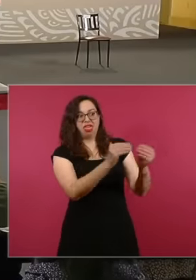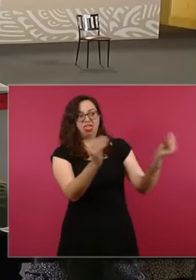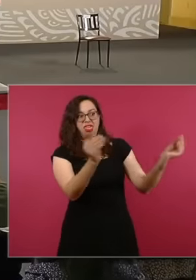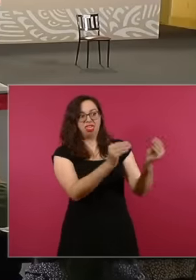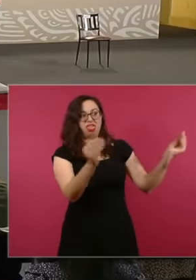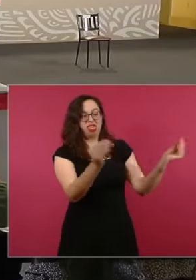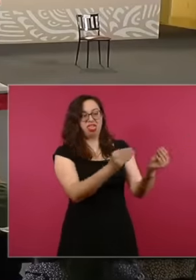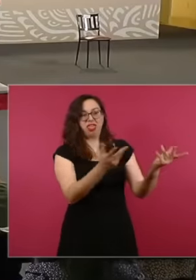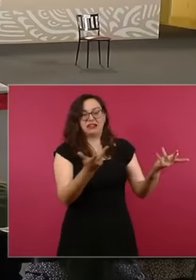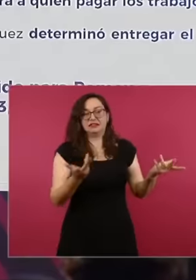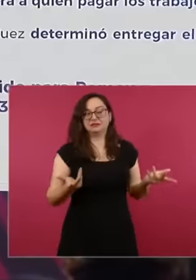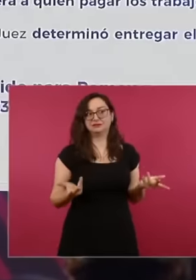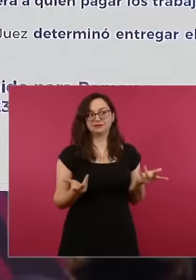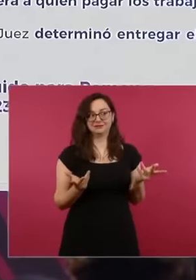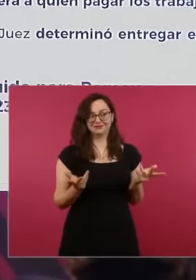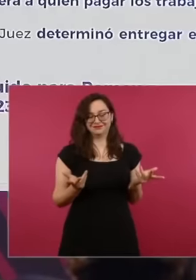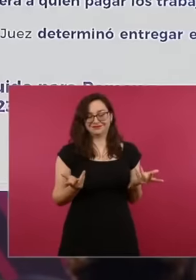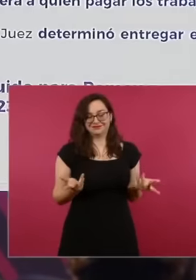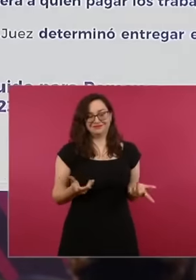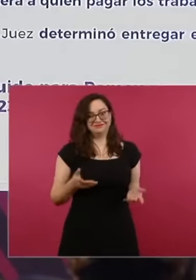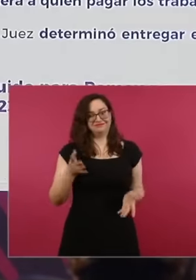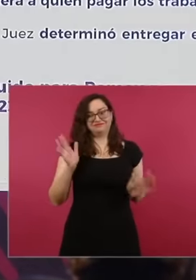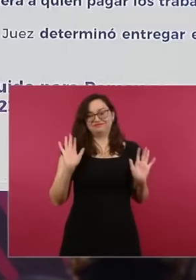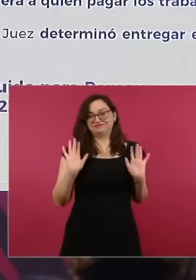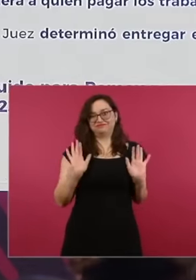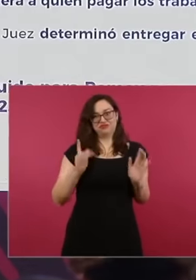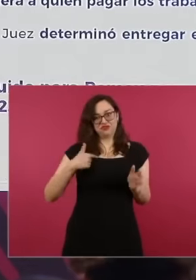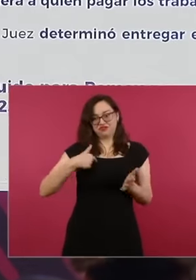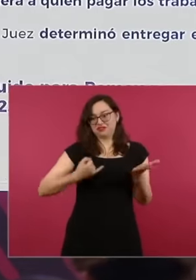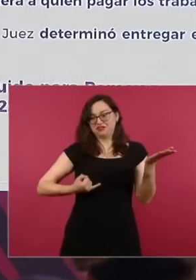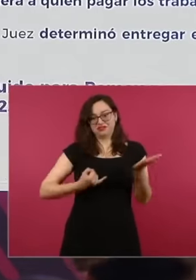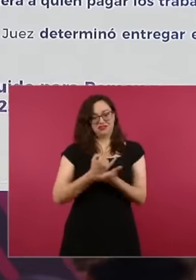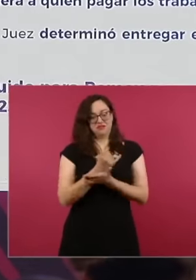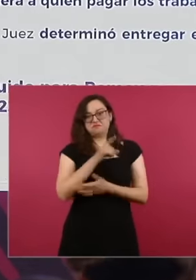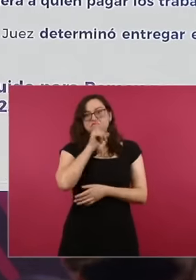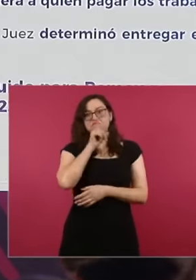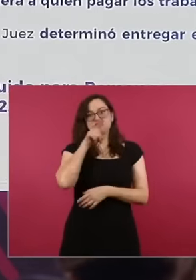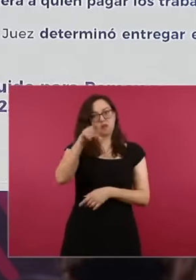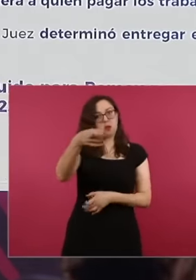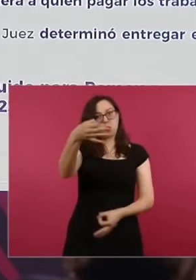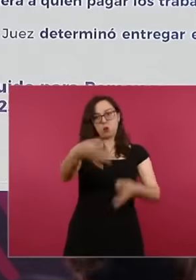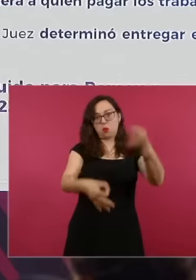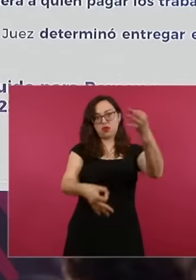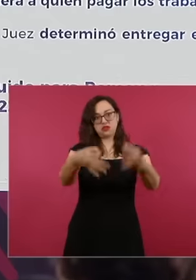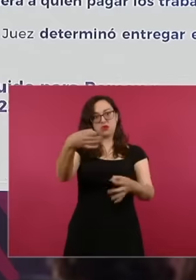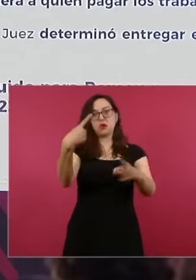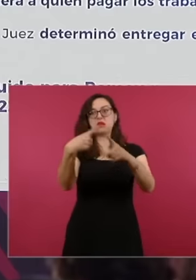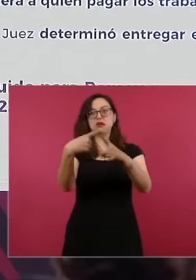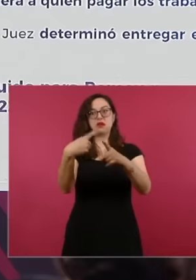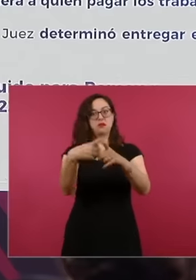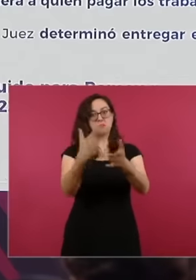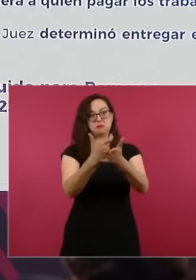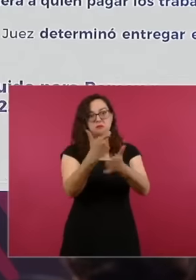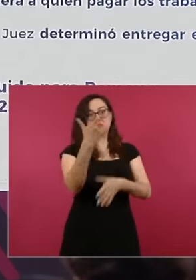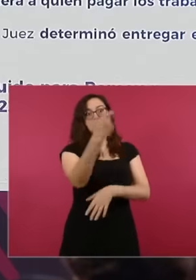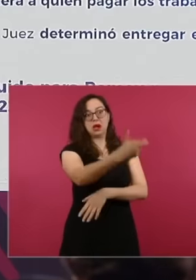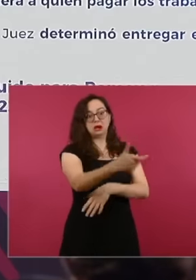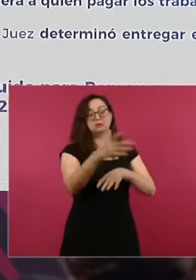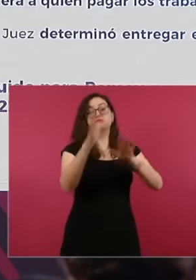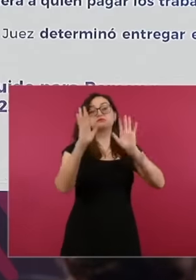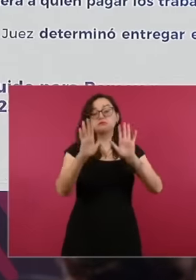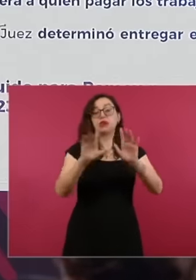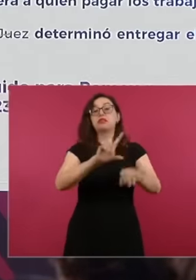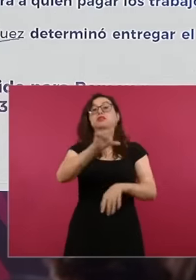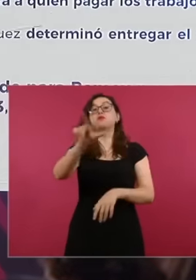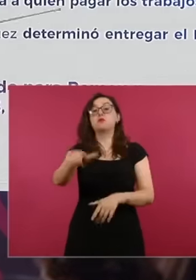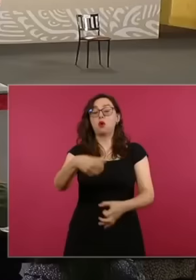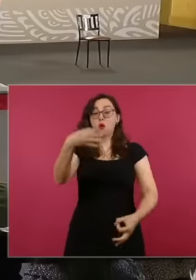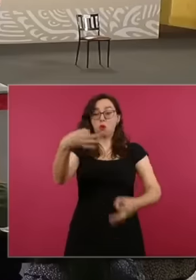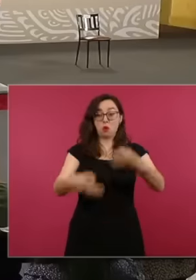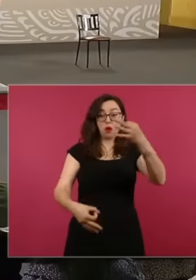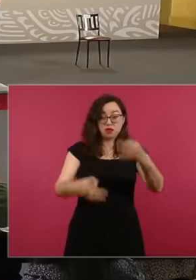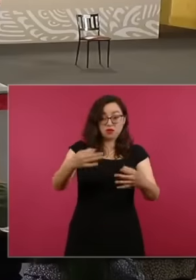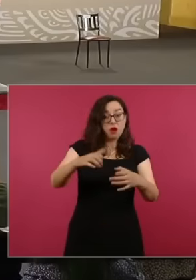deliver the money and the judge decided and through a judicial resolution the judge determined that